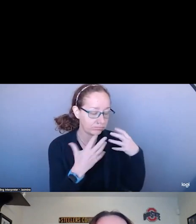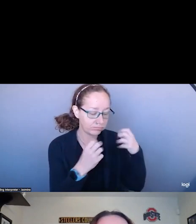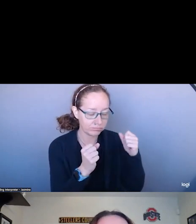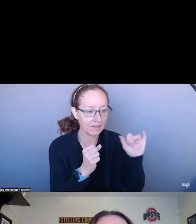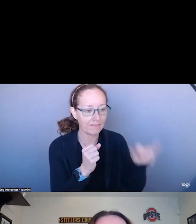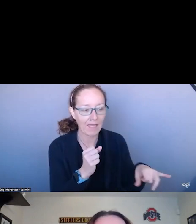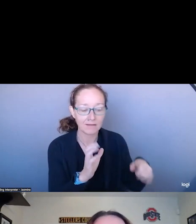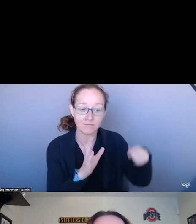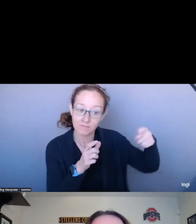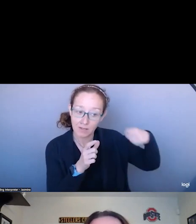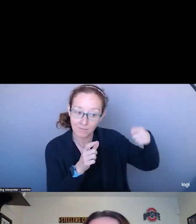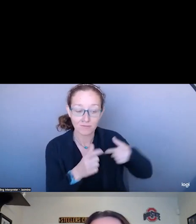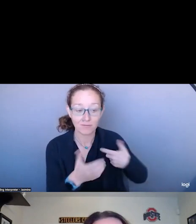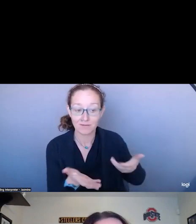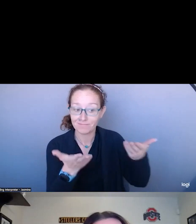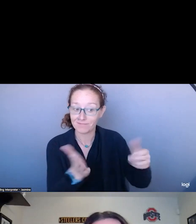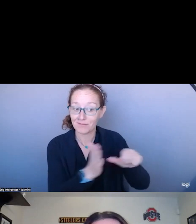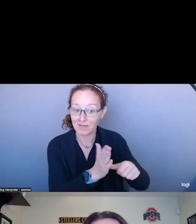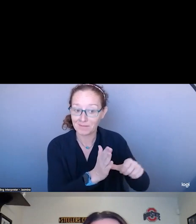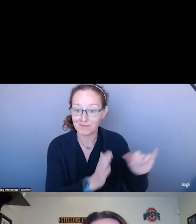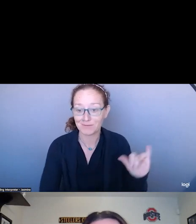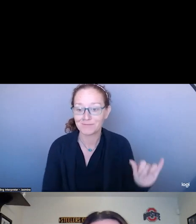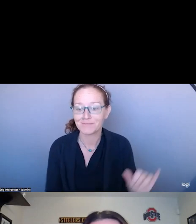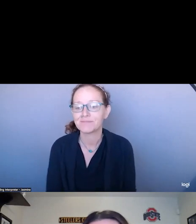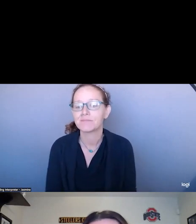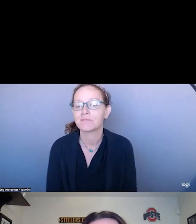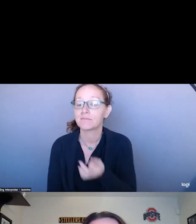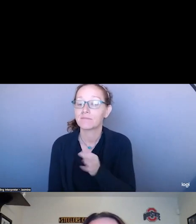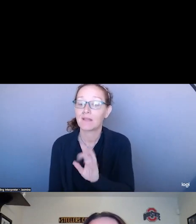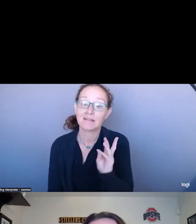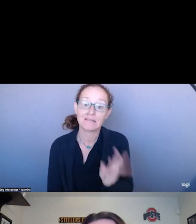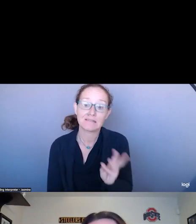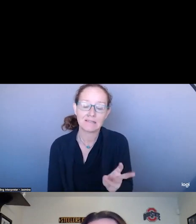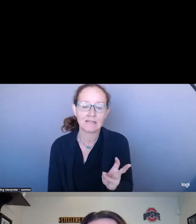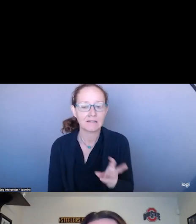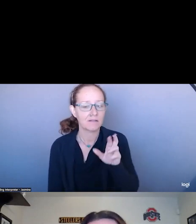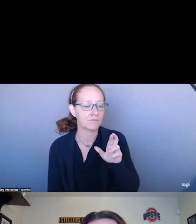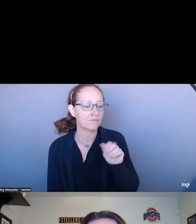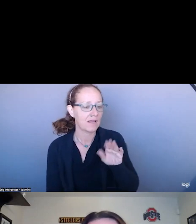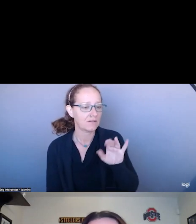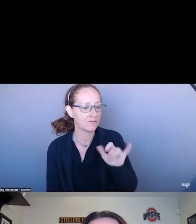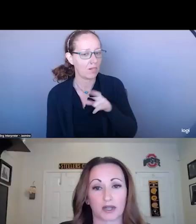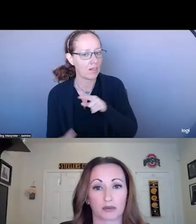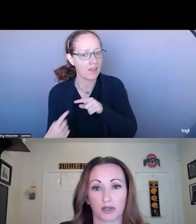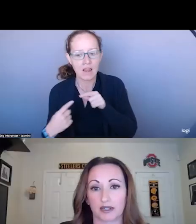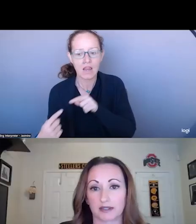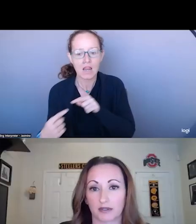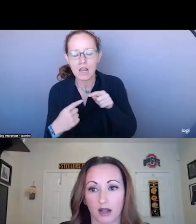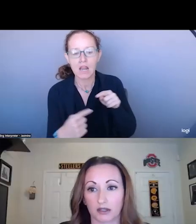IN THE 1960S RACIAL TENSIONS WERE HIGH WITH COMMUNITIES OF COLOR